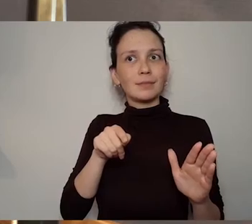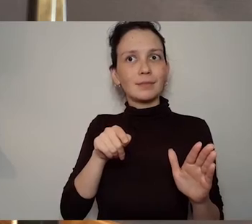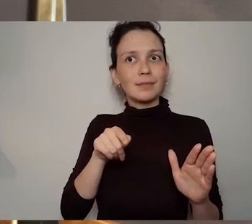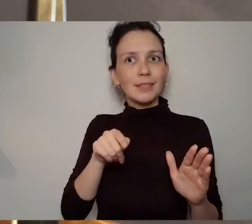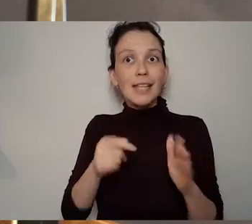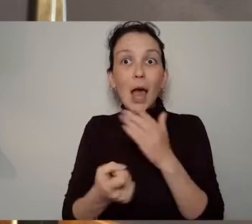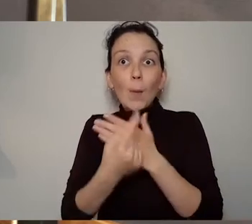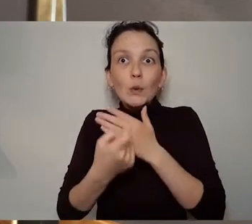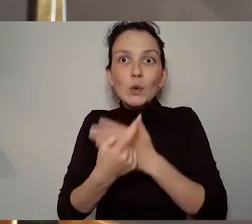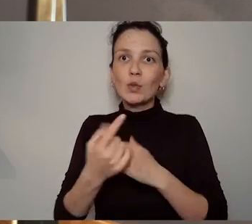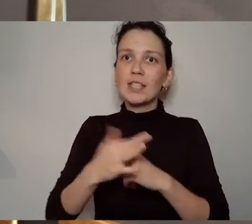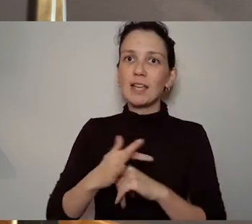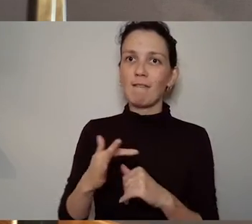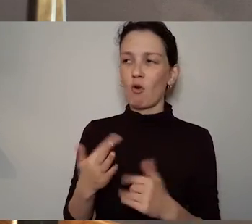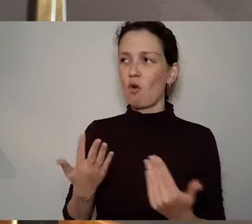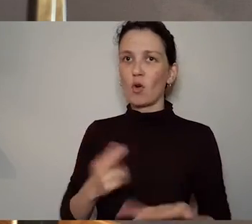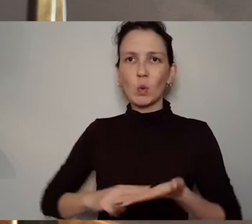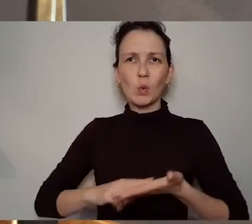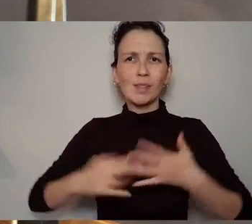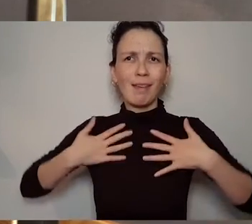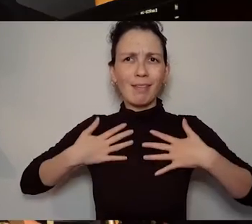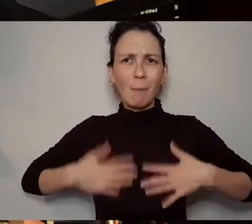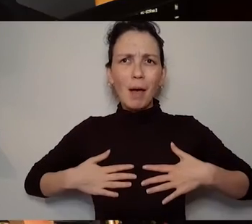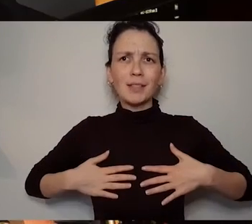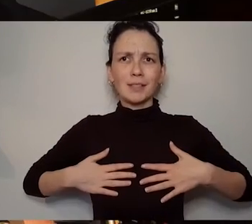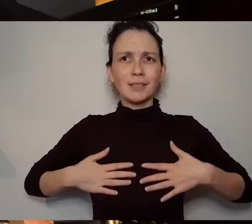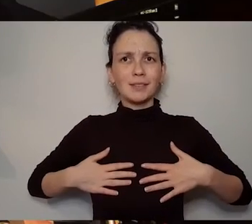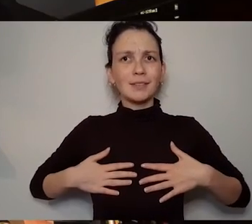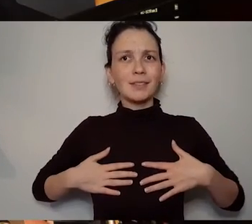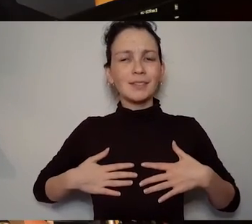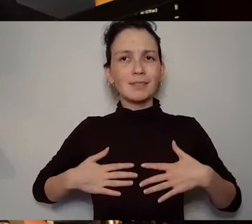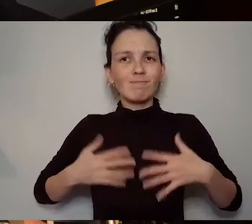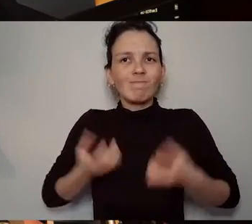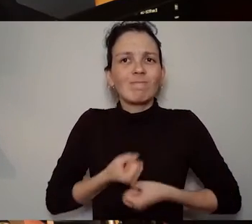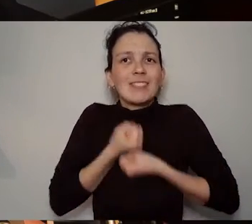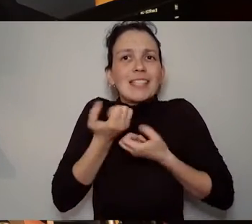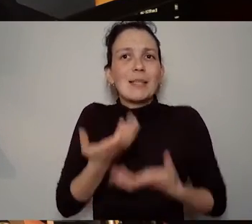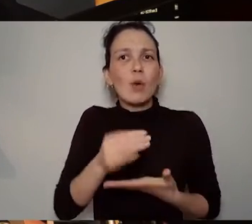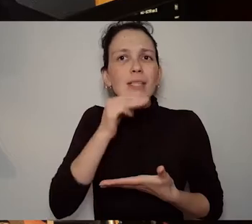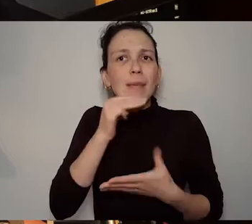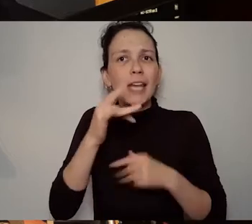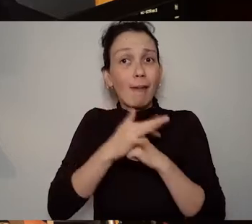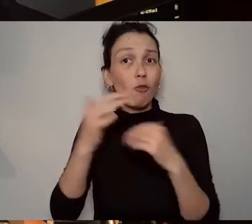but that's yeah that's that's really important Jenny. So this is where the phrase or the term